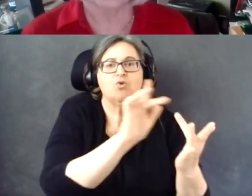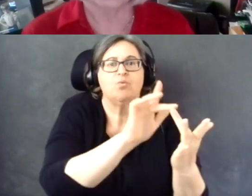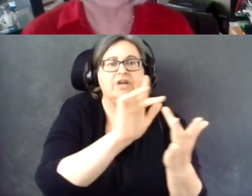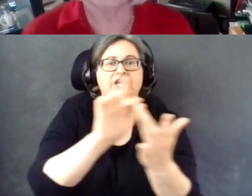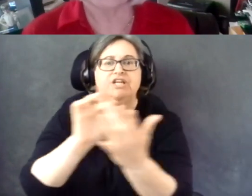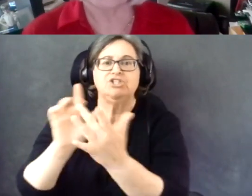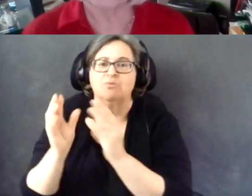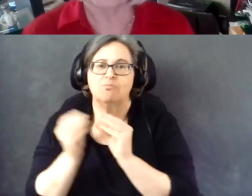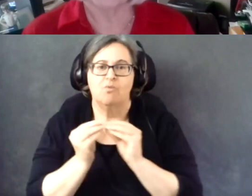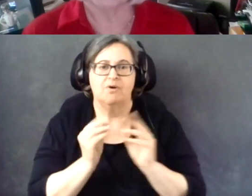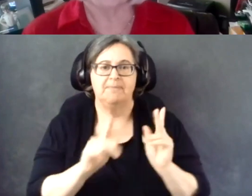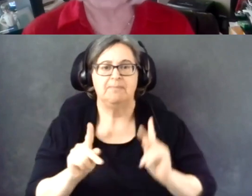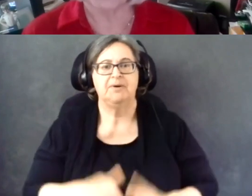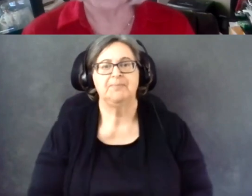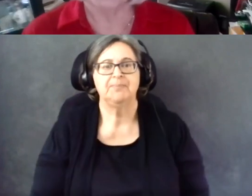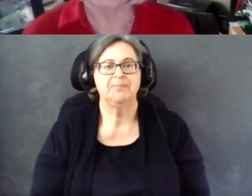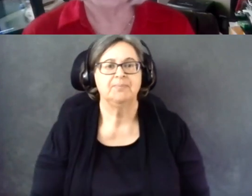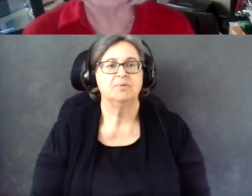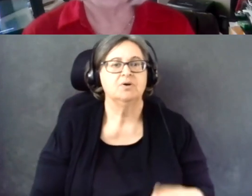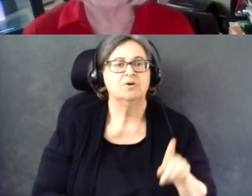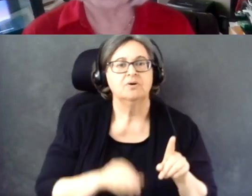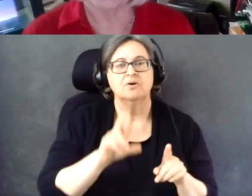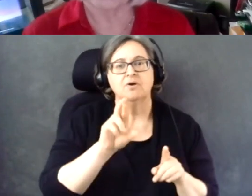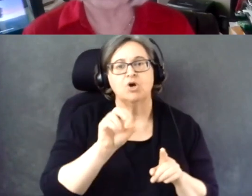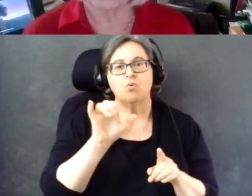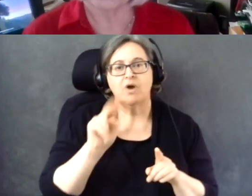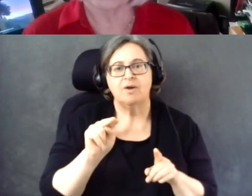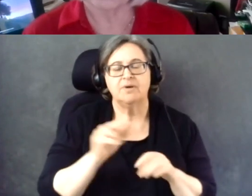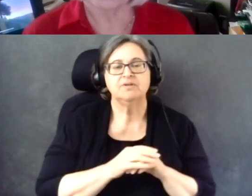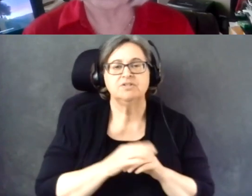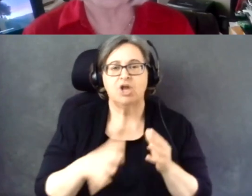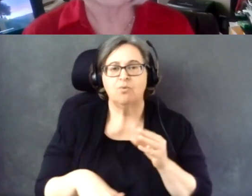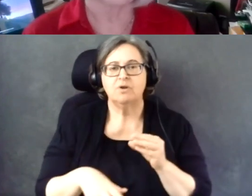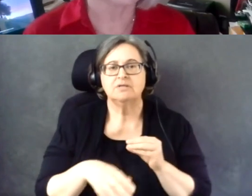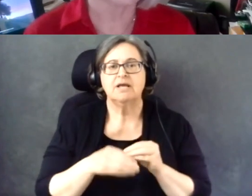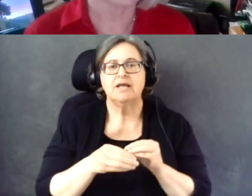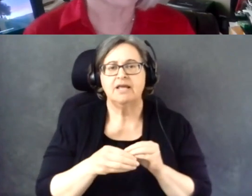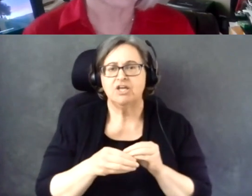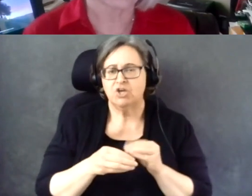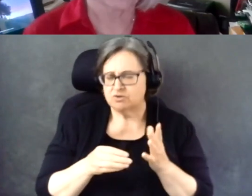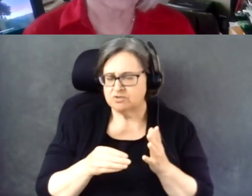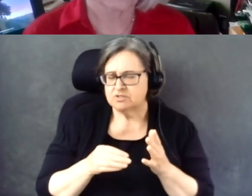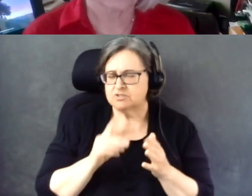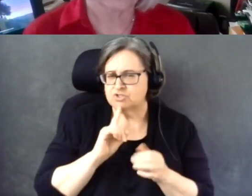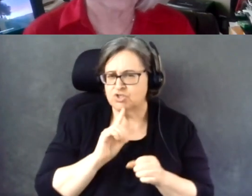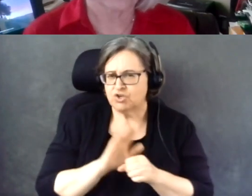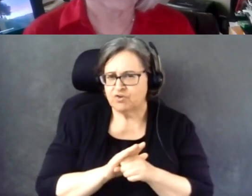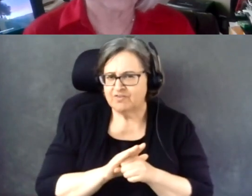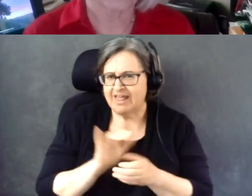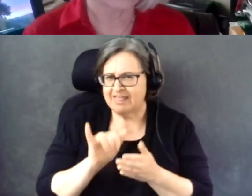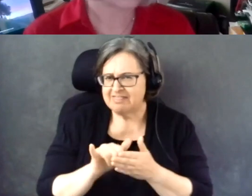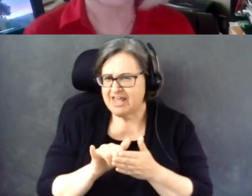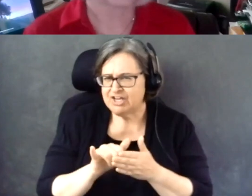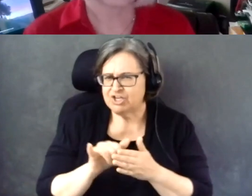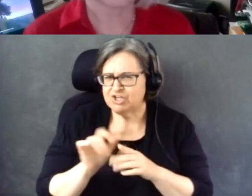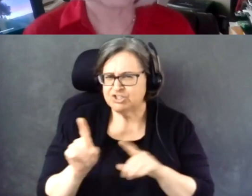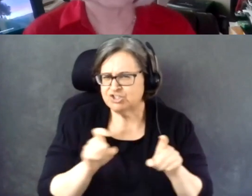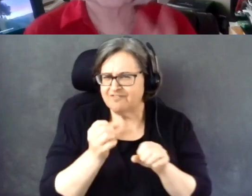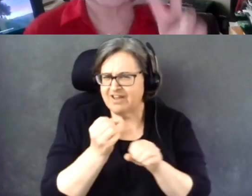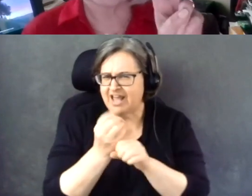Just to confirm, Essie, and Diana, this survey you do every 4 years or do you do it midterm as well?